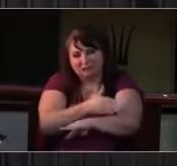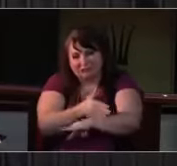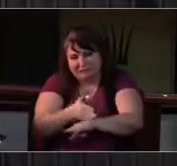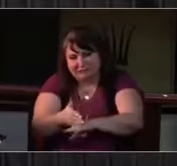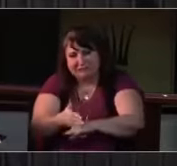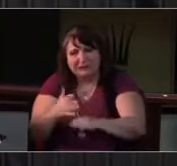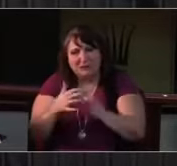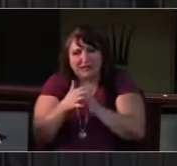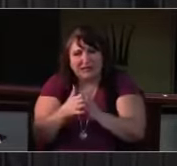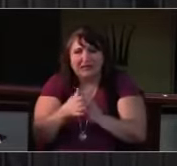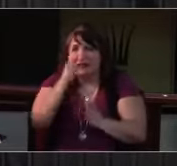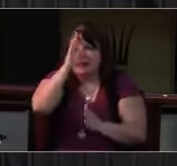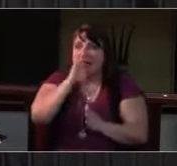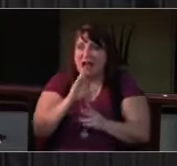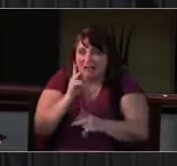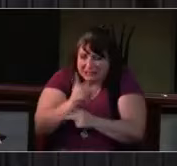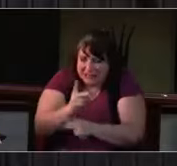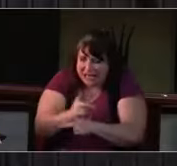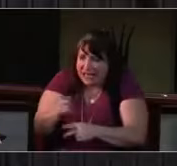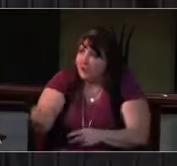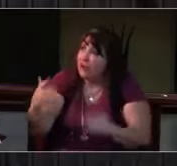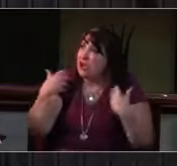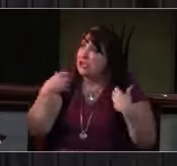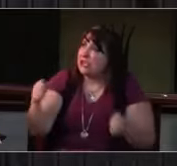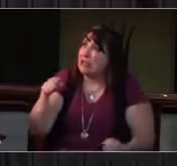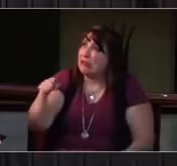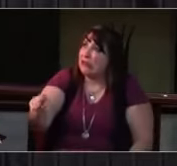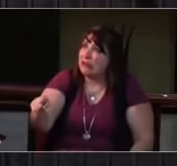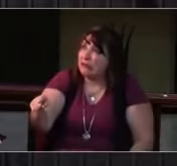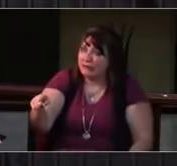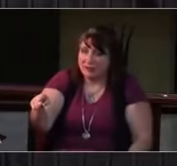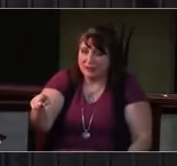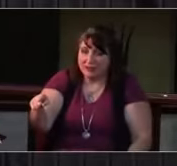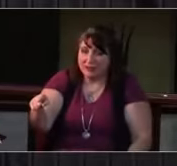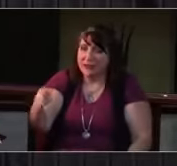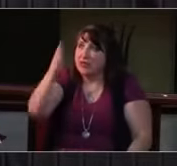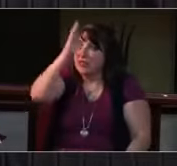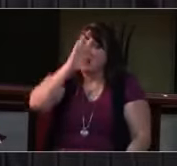At this time, Lord, we raise up the following prayers, whether spoken aloud or in the silence of our hearts.